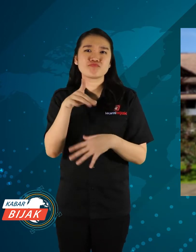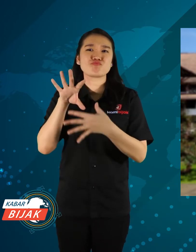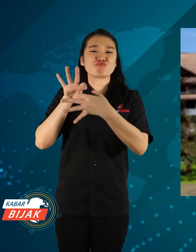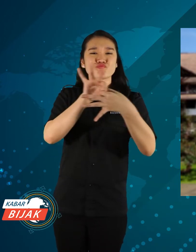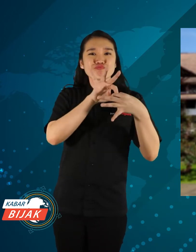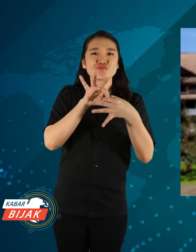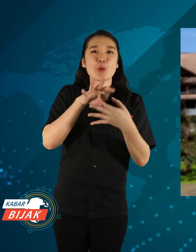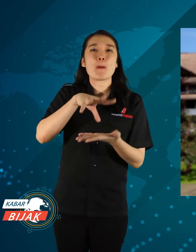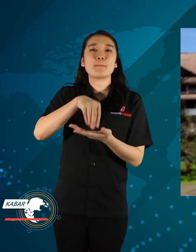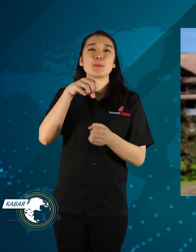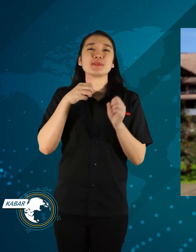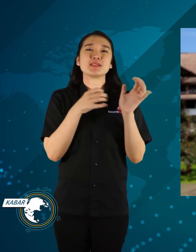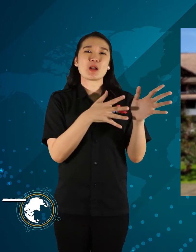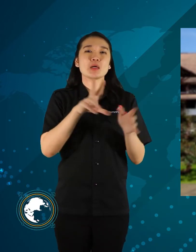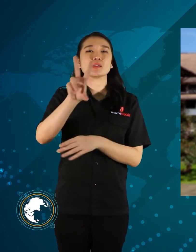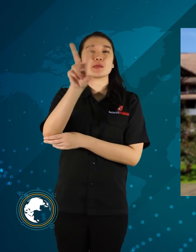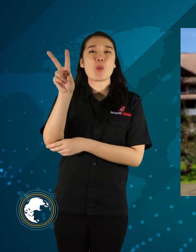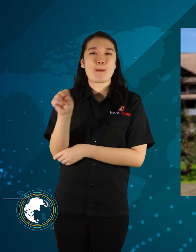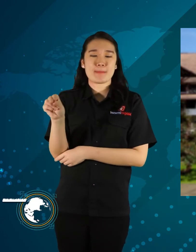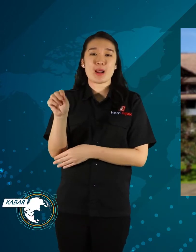In collaboration with Pusbisindo West Java.